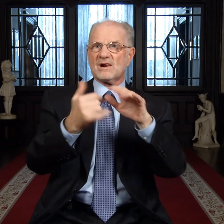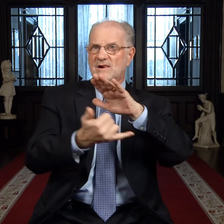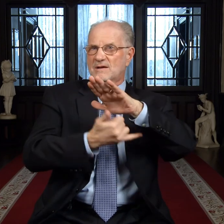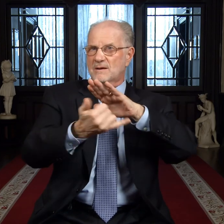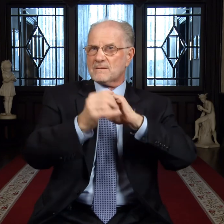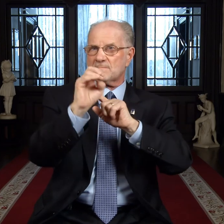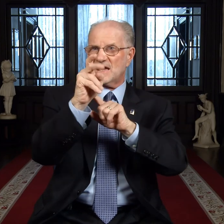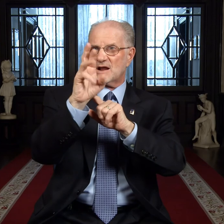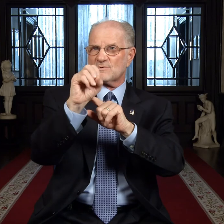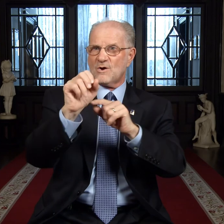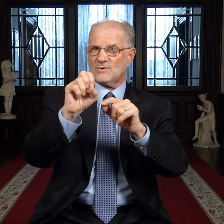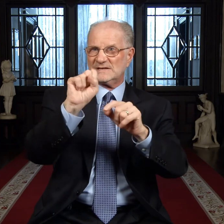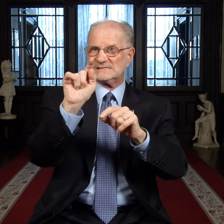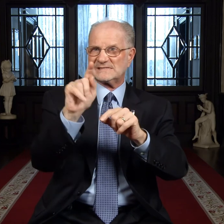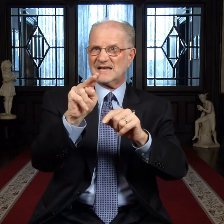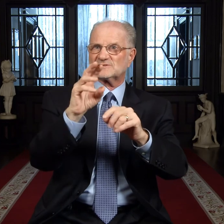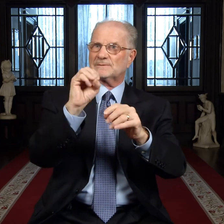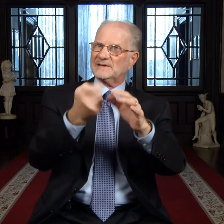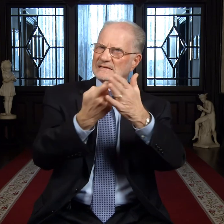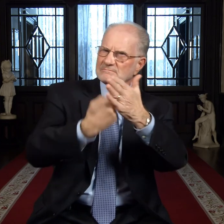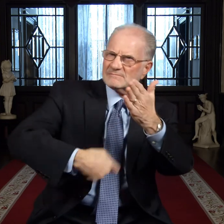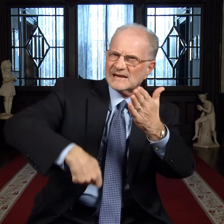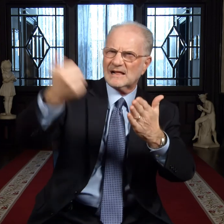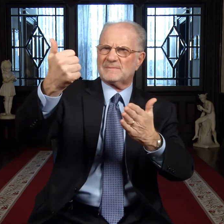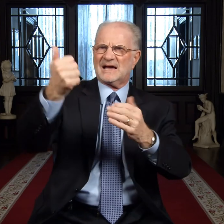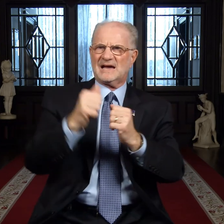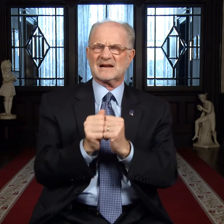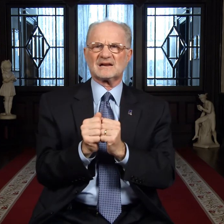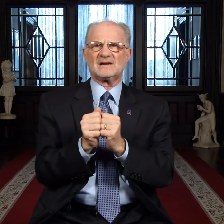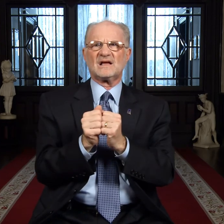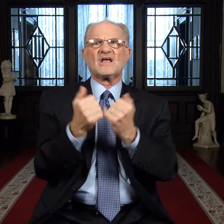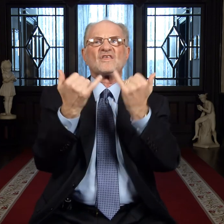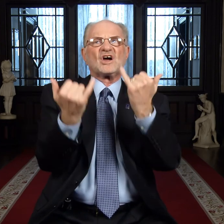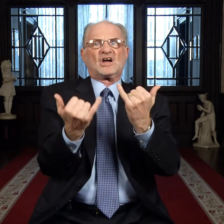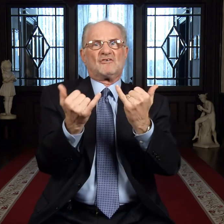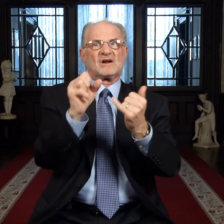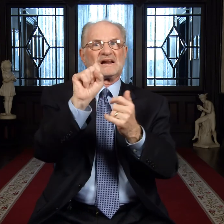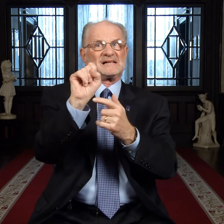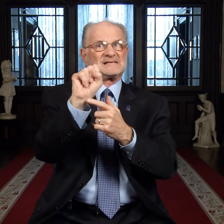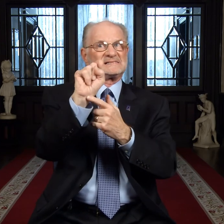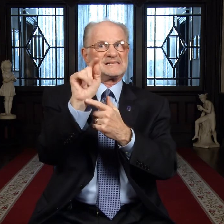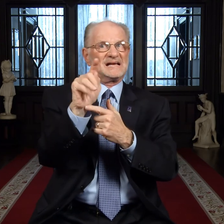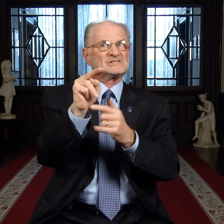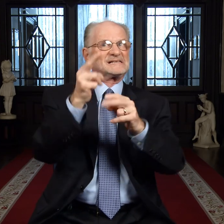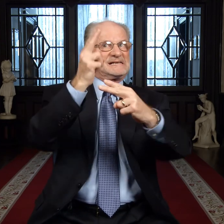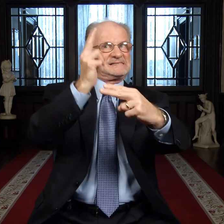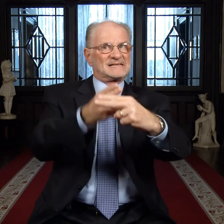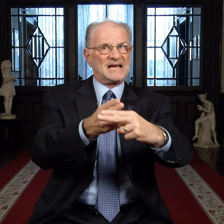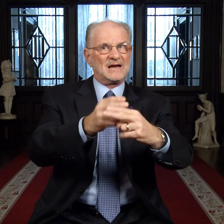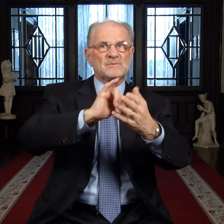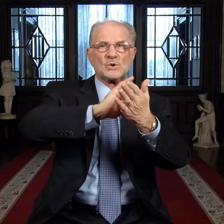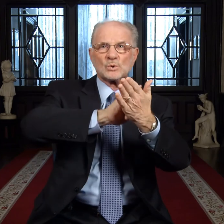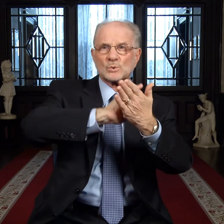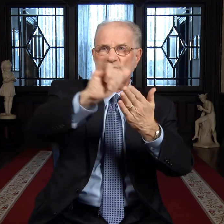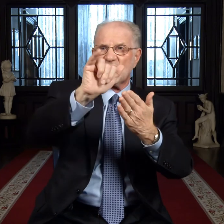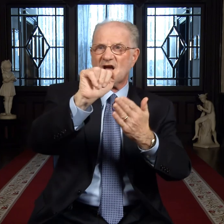might be eliminated. Currently, the station is named